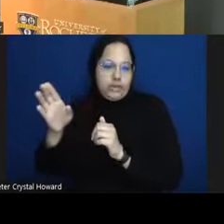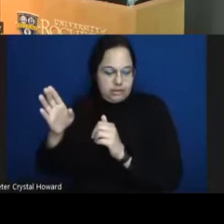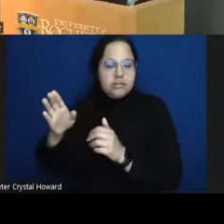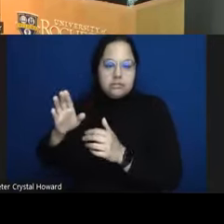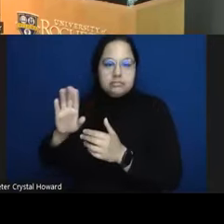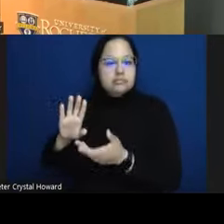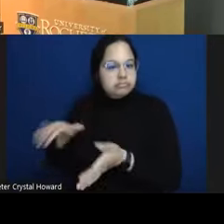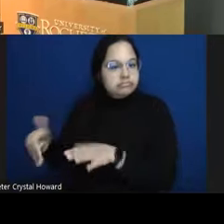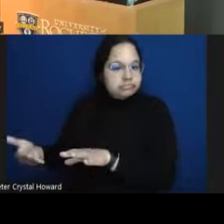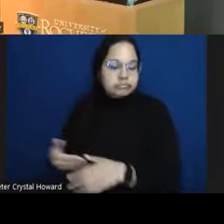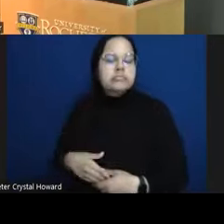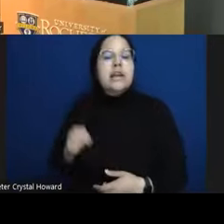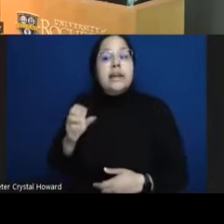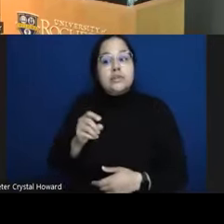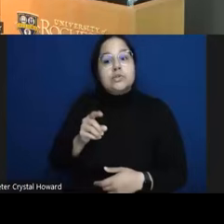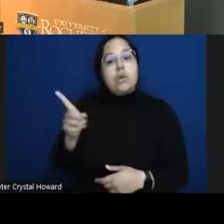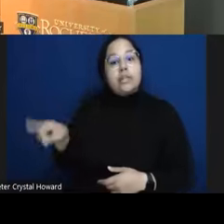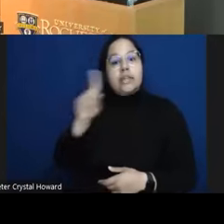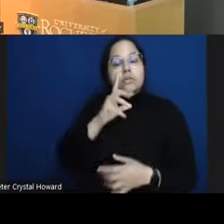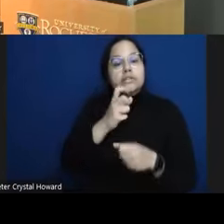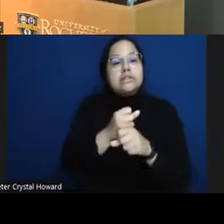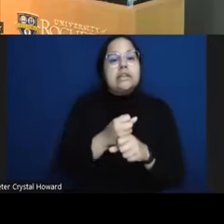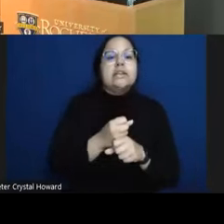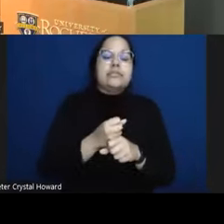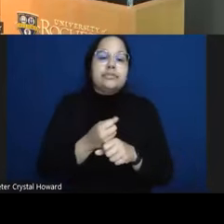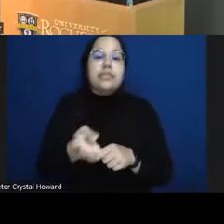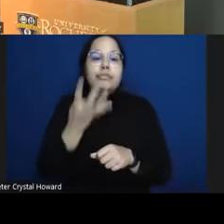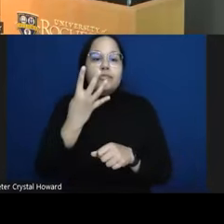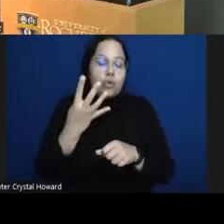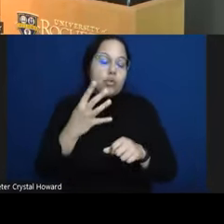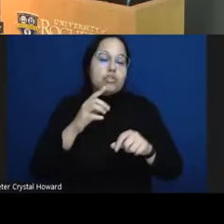four times a day and and we were also doing the GPS tracking and ambient audio so I'll present a